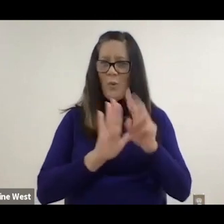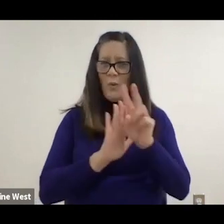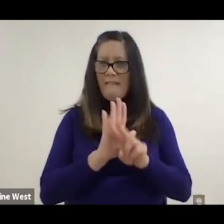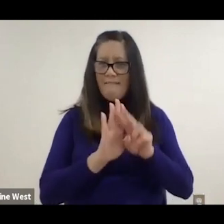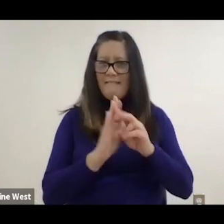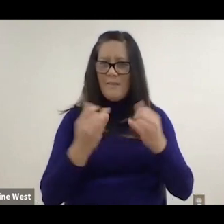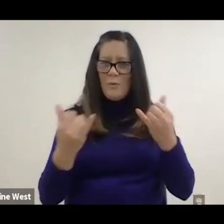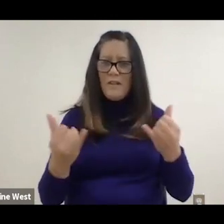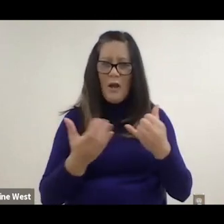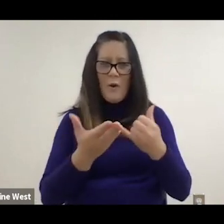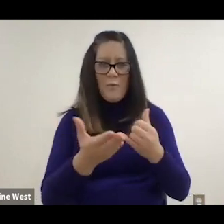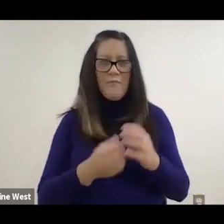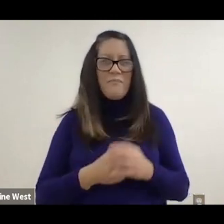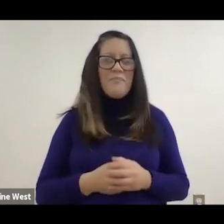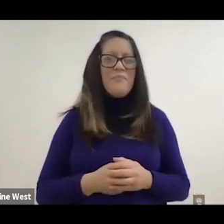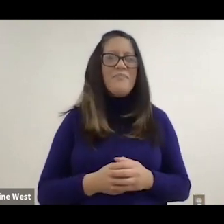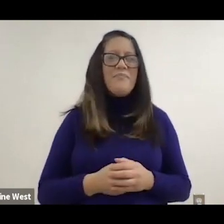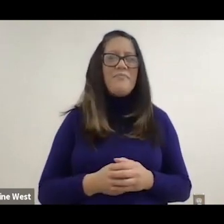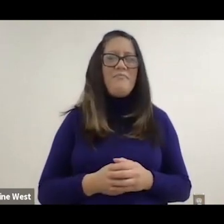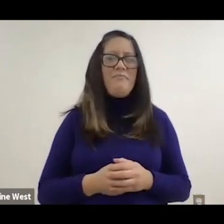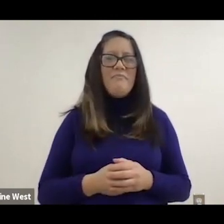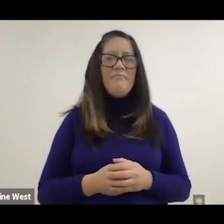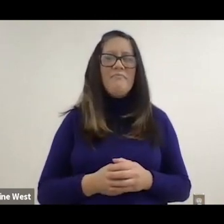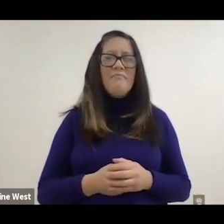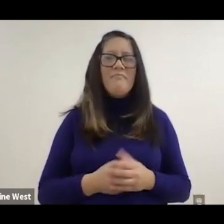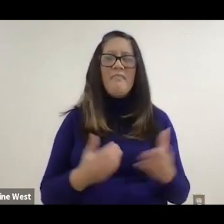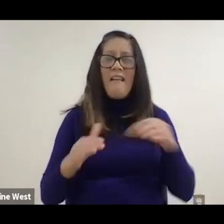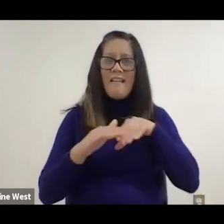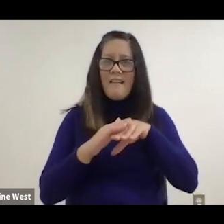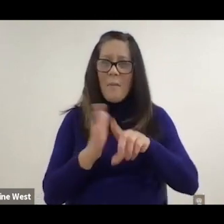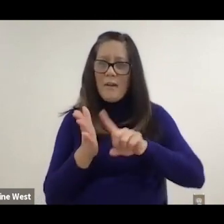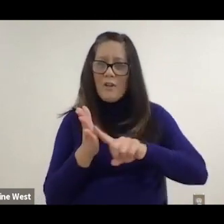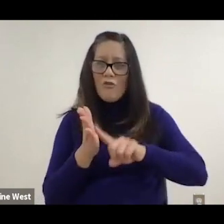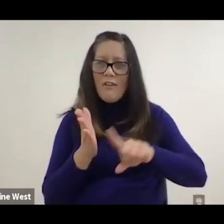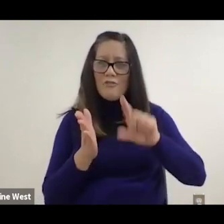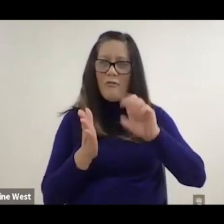I mean this is kinda like Willy Wonka and the Chocolate Factory, I get to play with